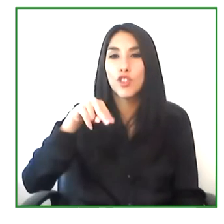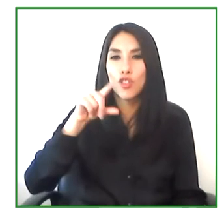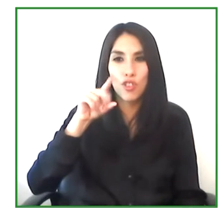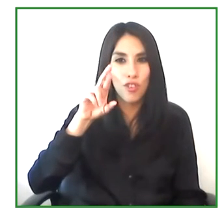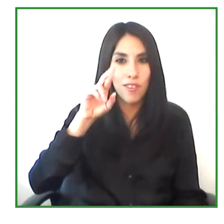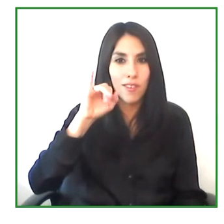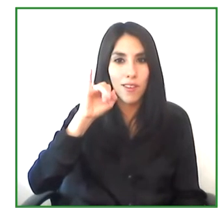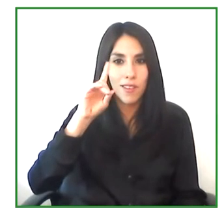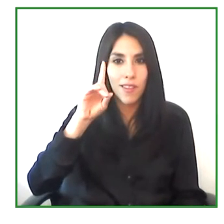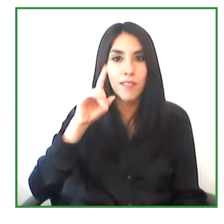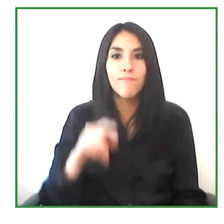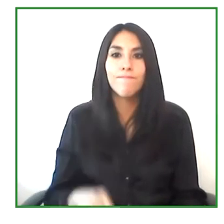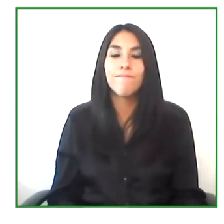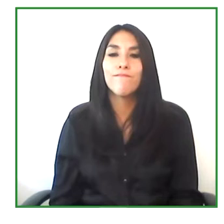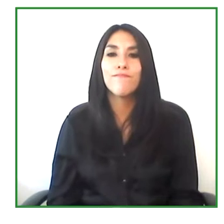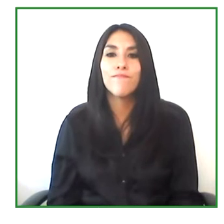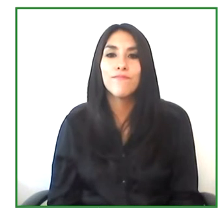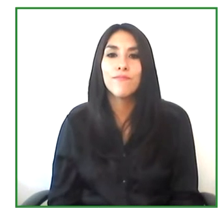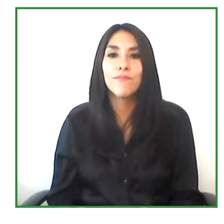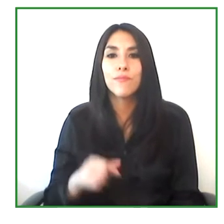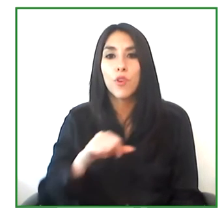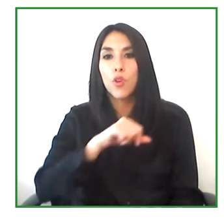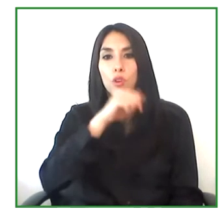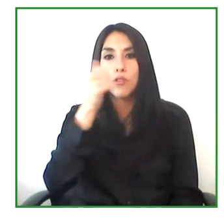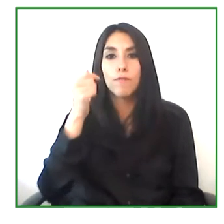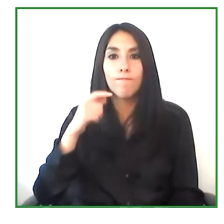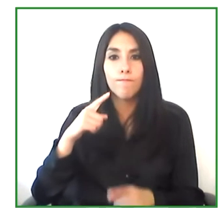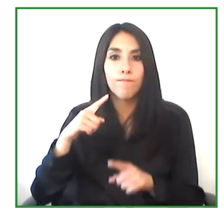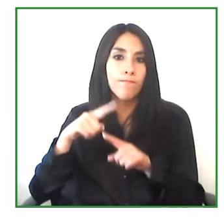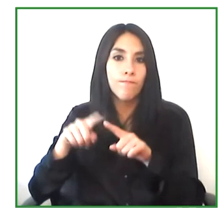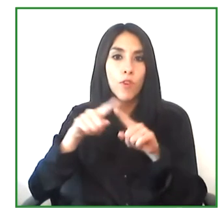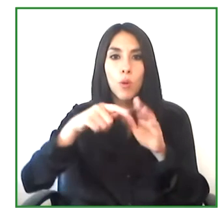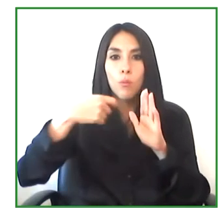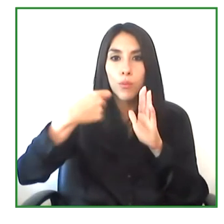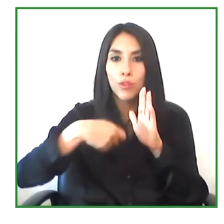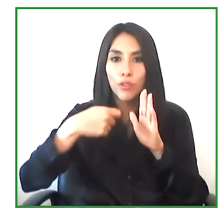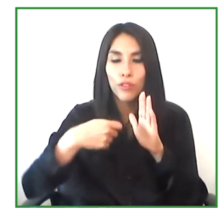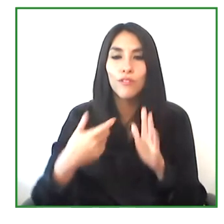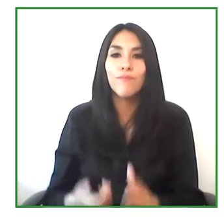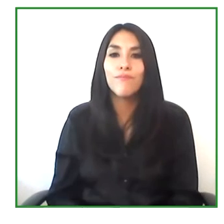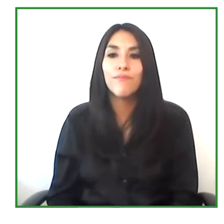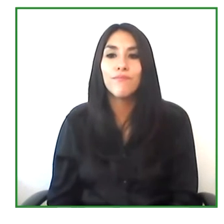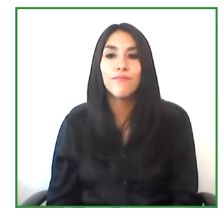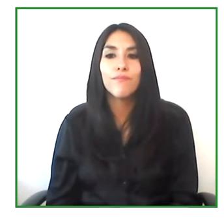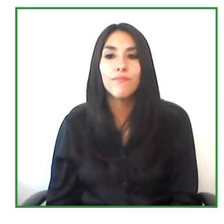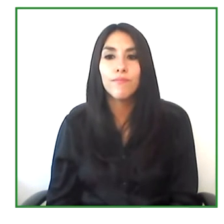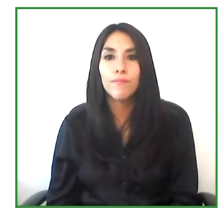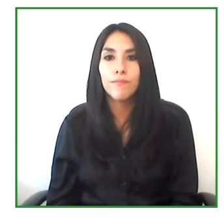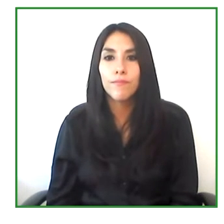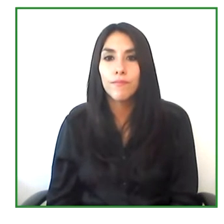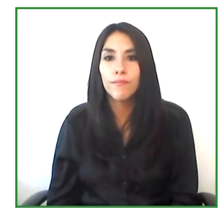Project Well, as with the other projects that we've talked about, we. Have.